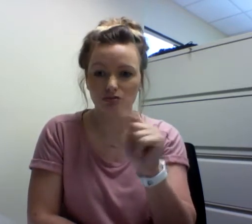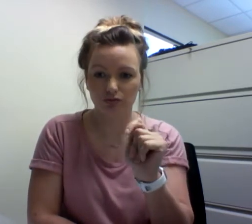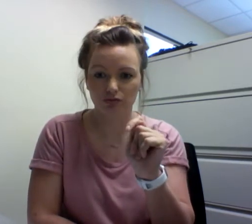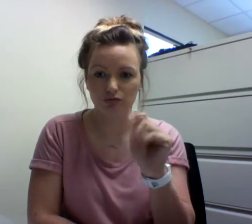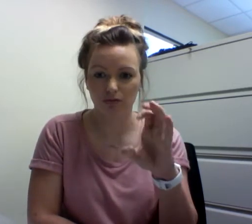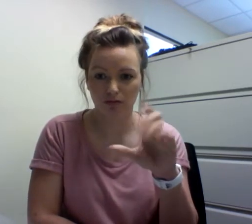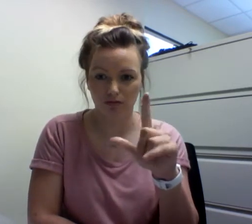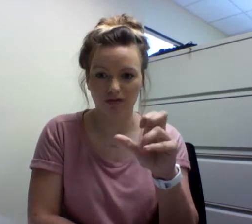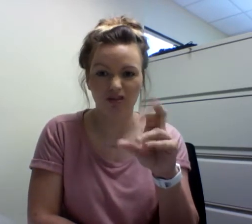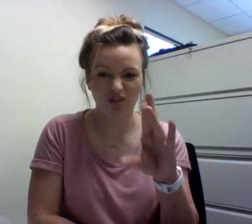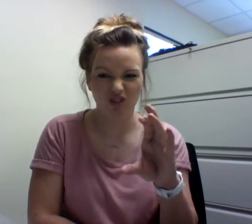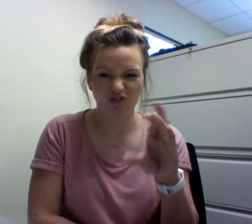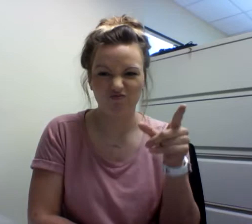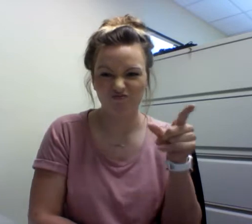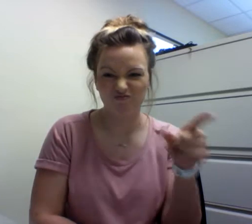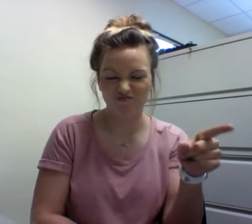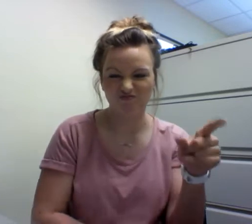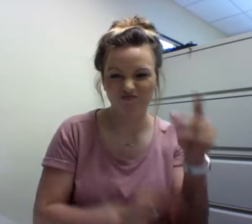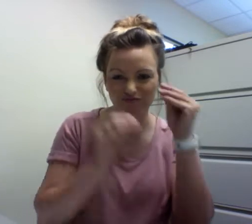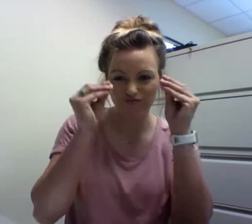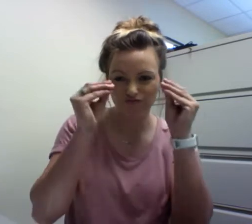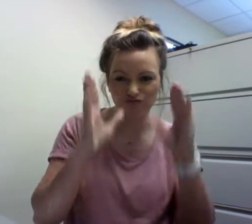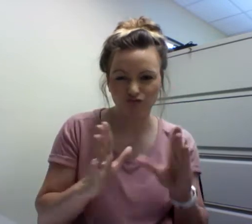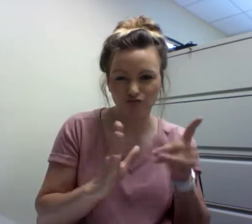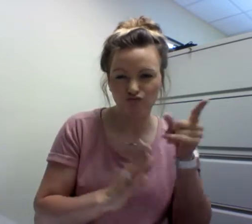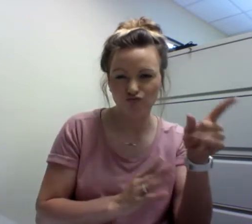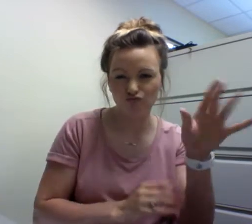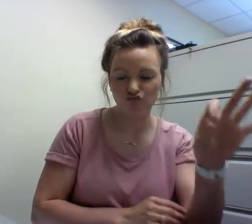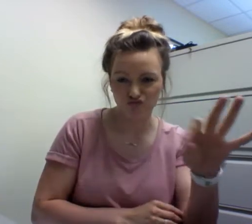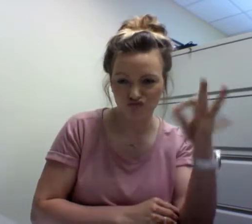In America, 1815, Laurent Clerc, he was a teacher in France